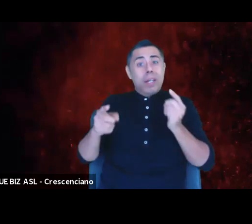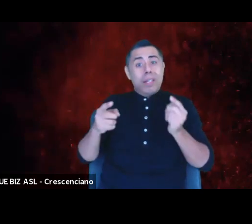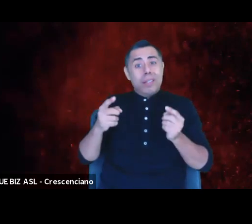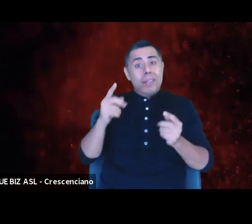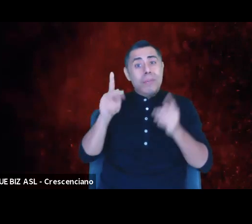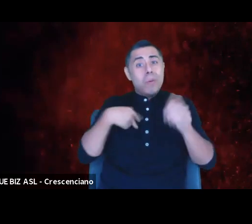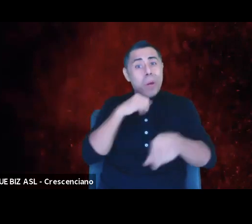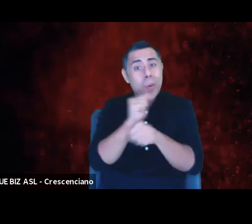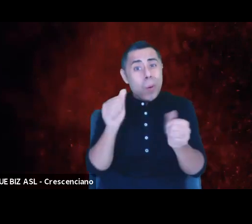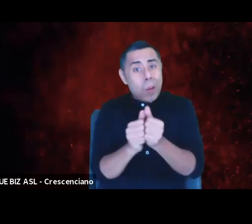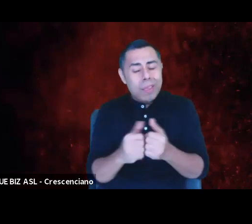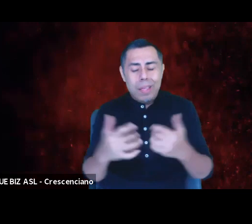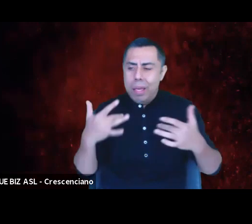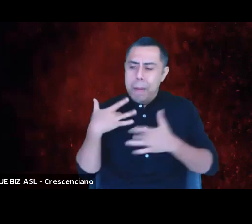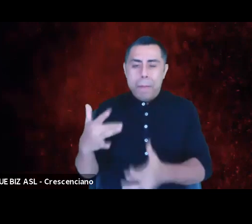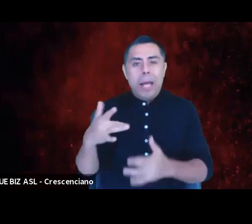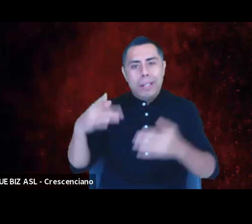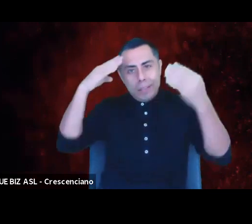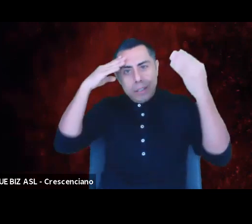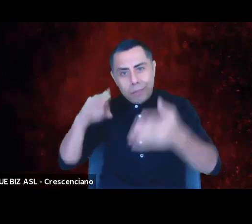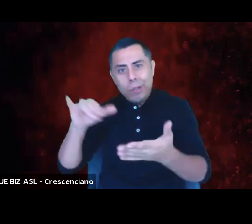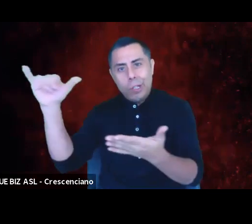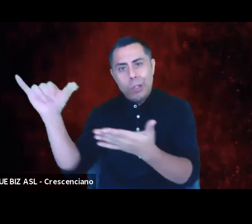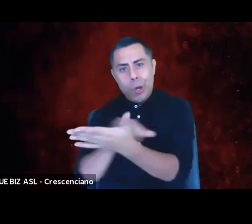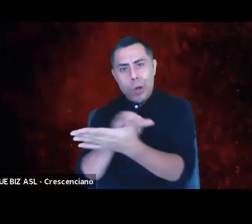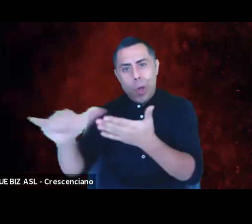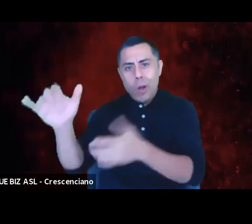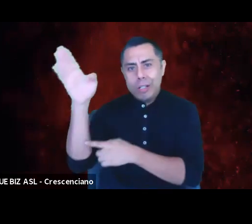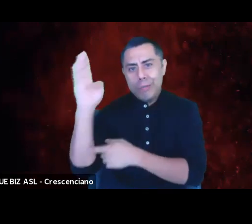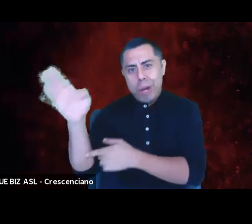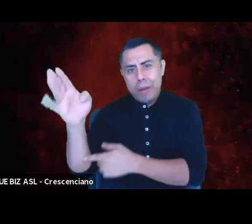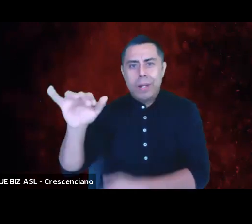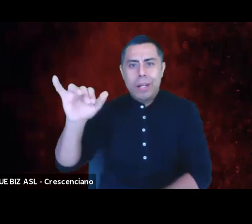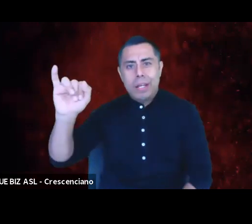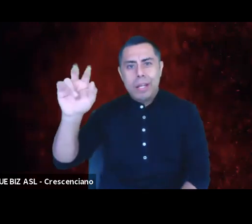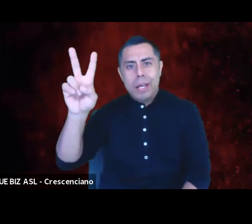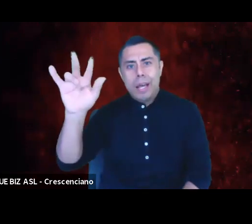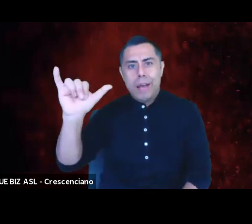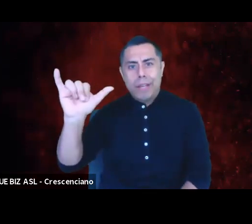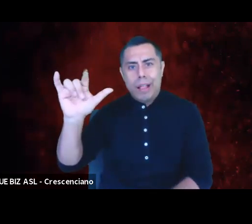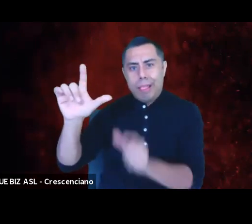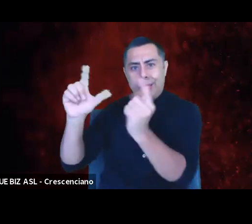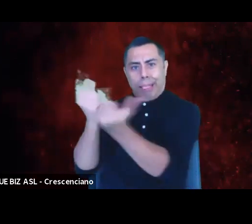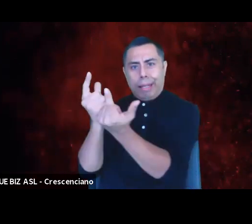from New York/Ivy League/Broadway industrial complexes. How do we measure success?